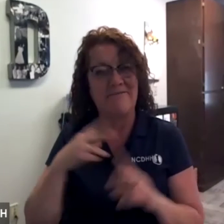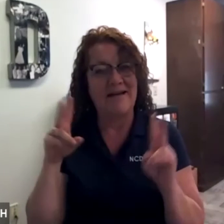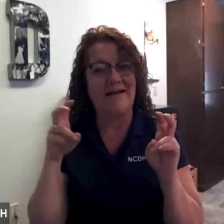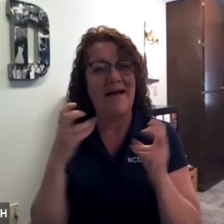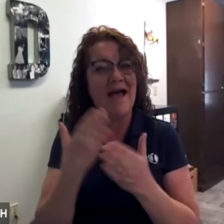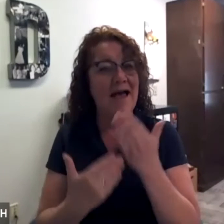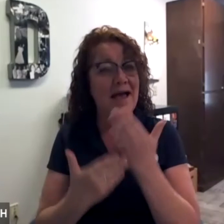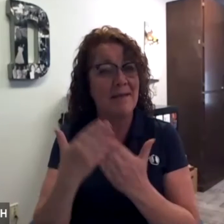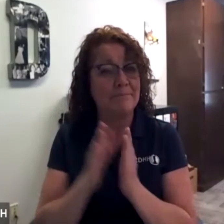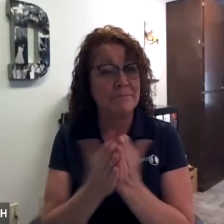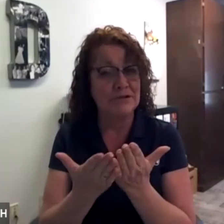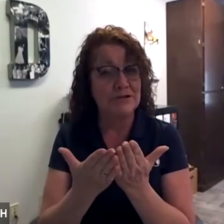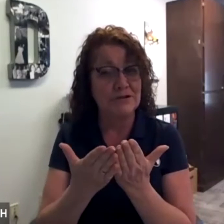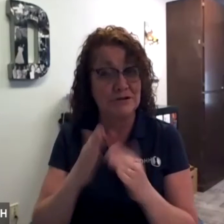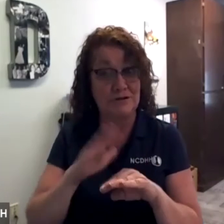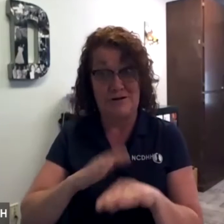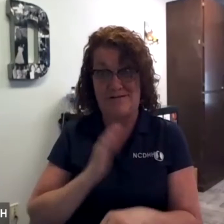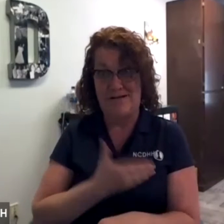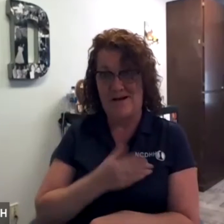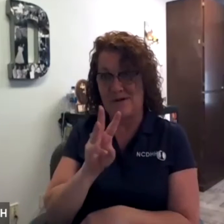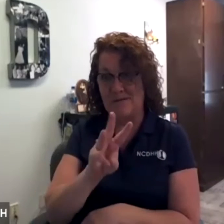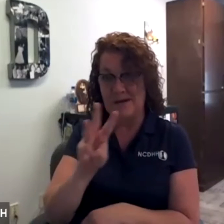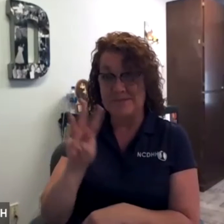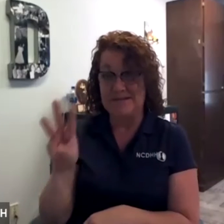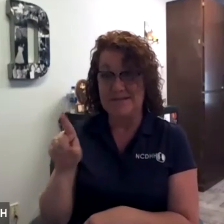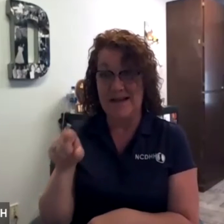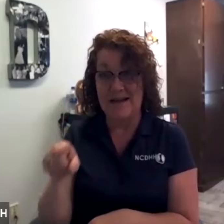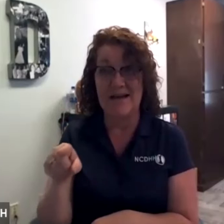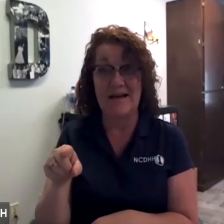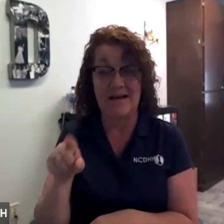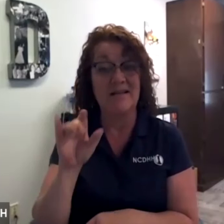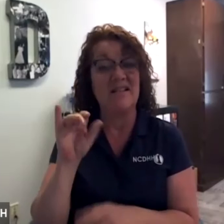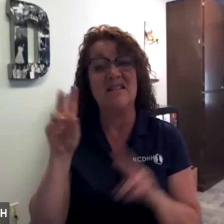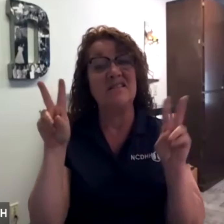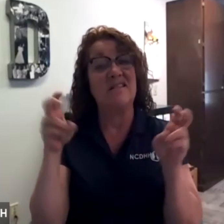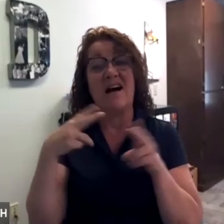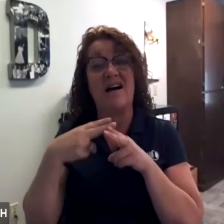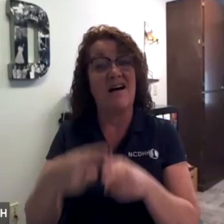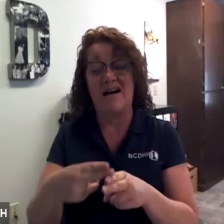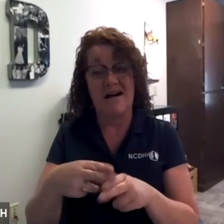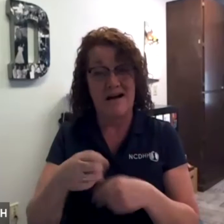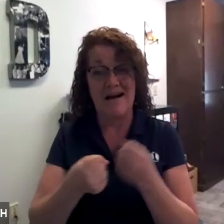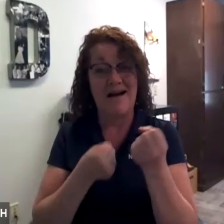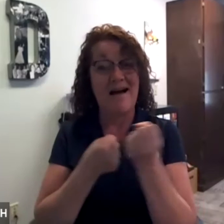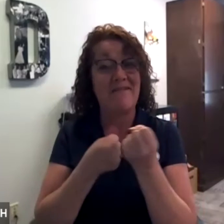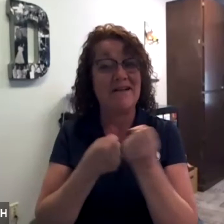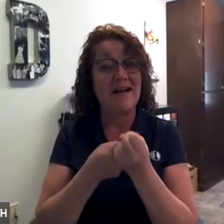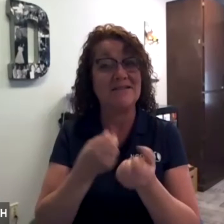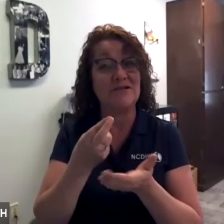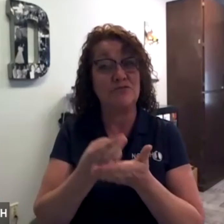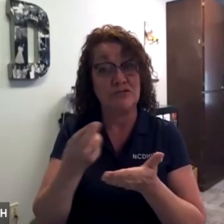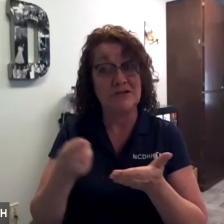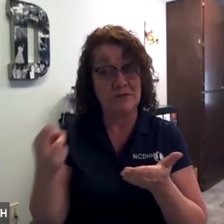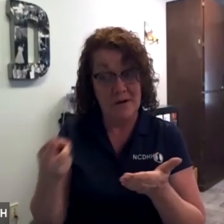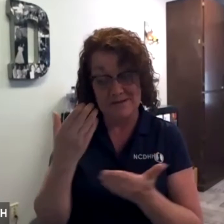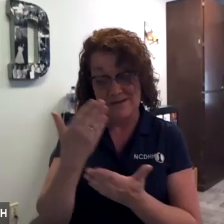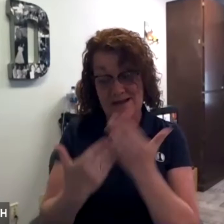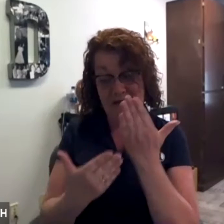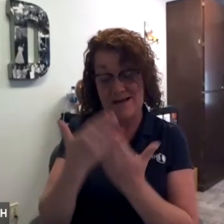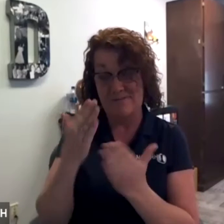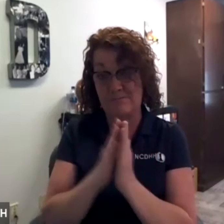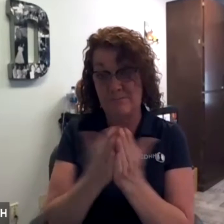NCDHH has a handbook which is located on our website. The title of that handbook is Advocacy